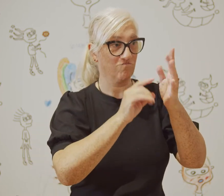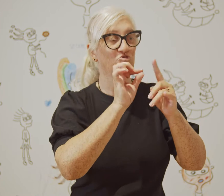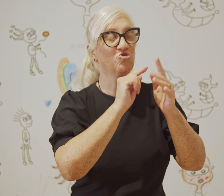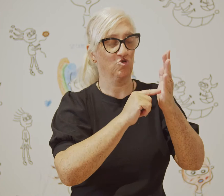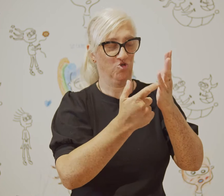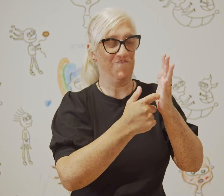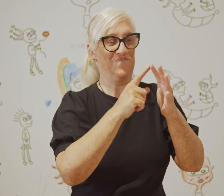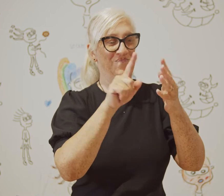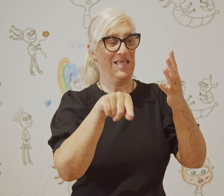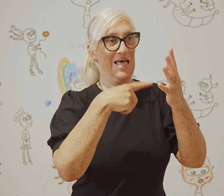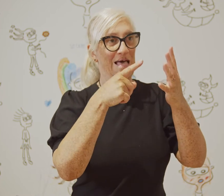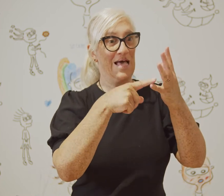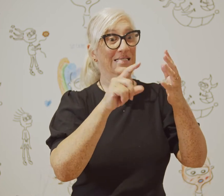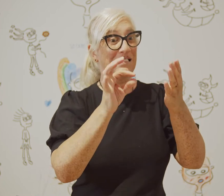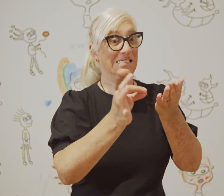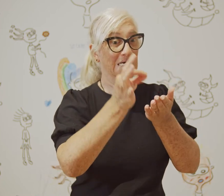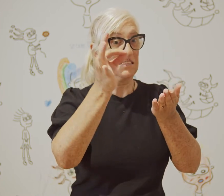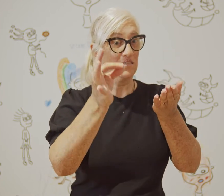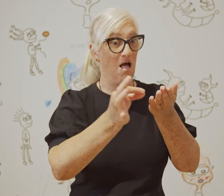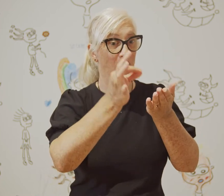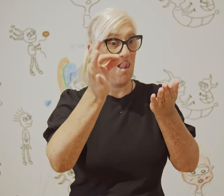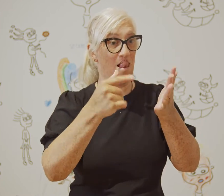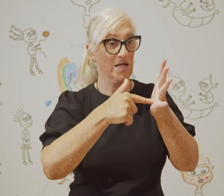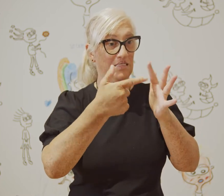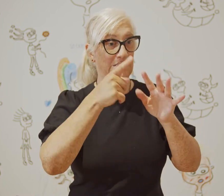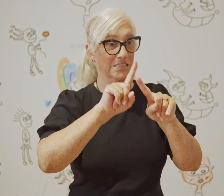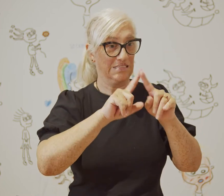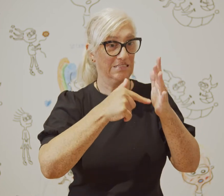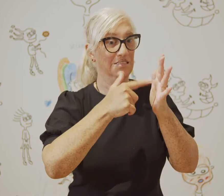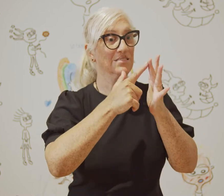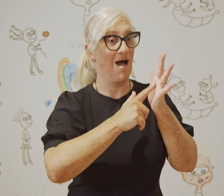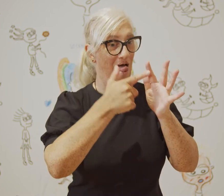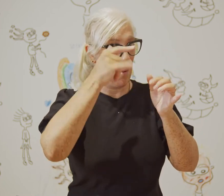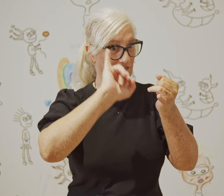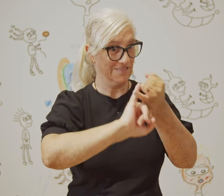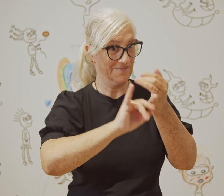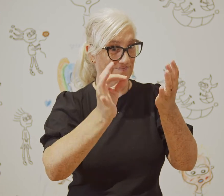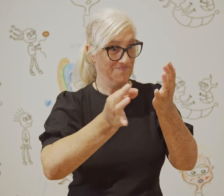sculpture, textiles, drawing.